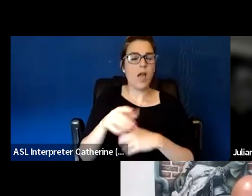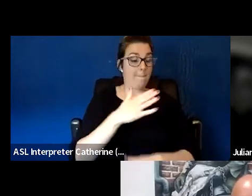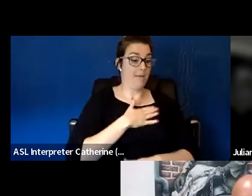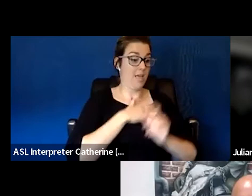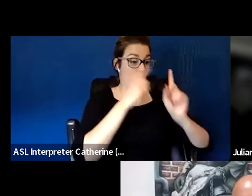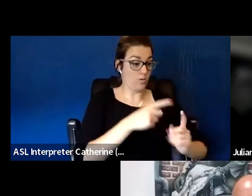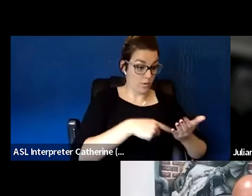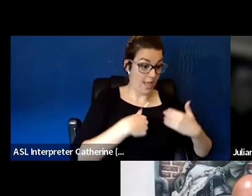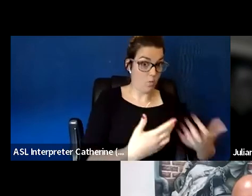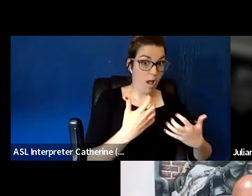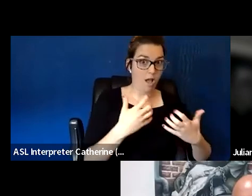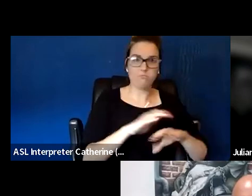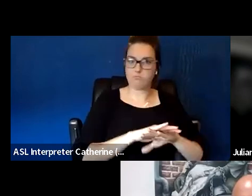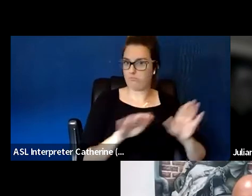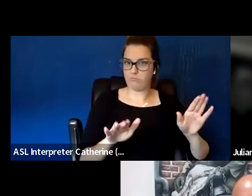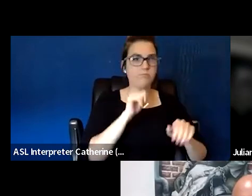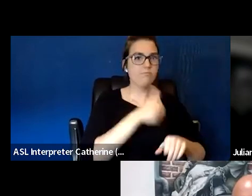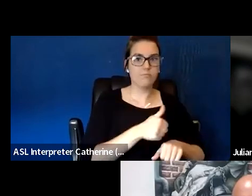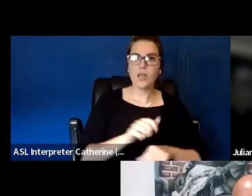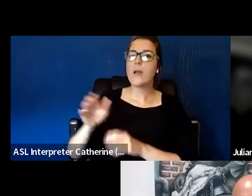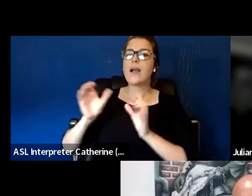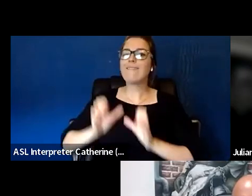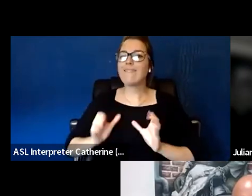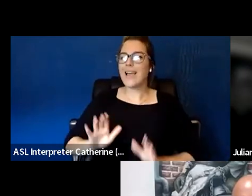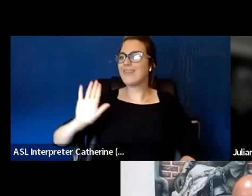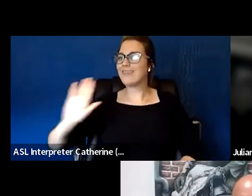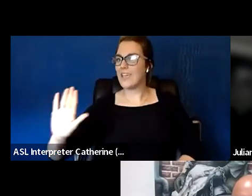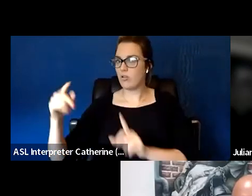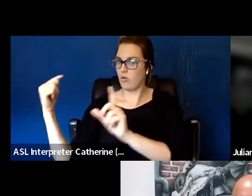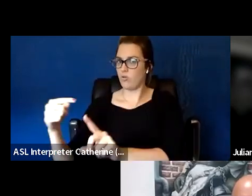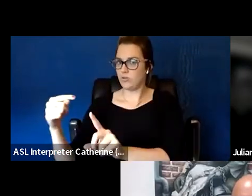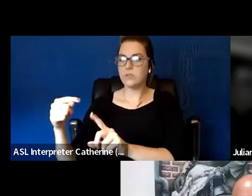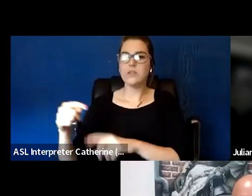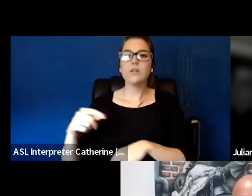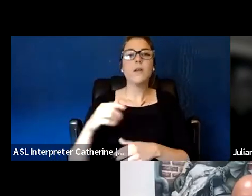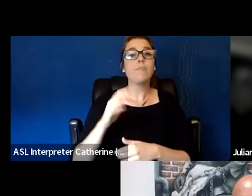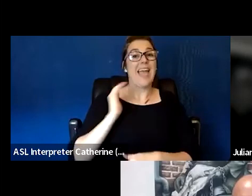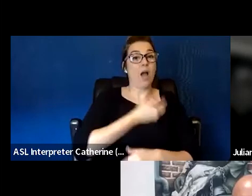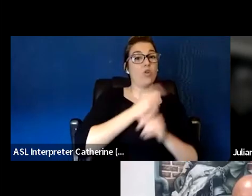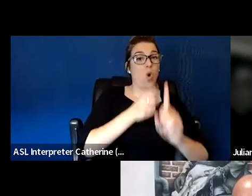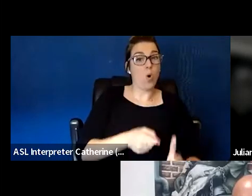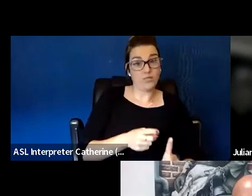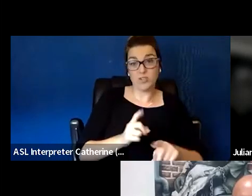'Cause we often find that we have very different goals and some of that's outcome and funding driven, but some of that can also just be a training